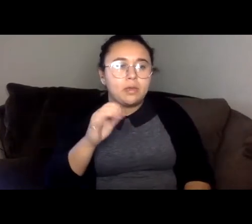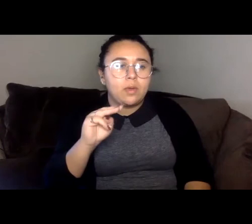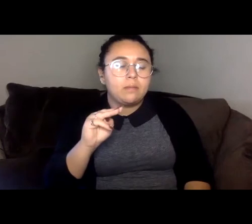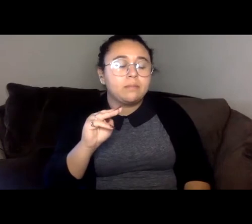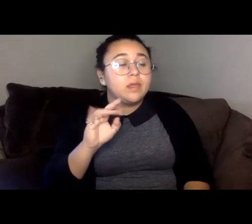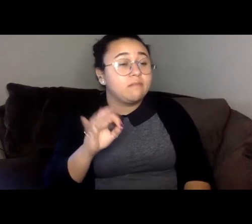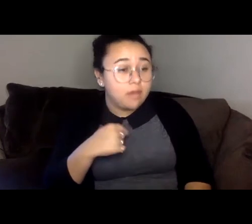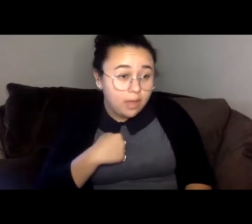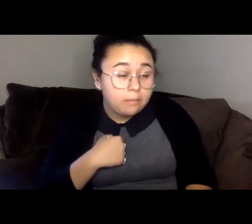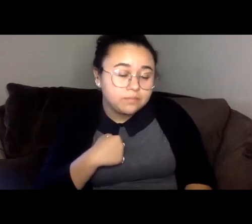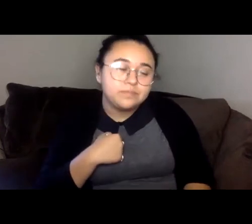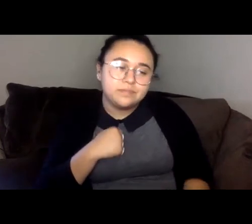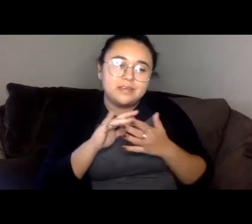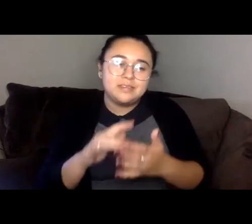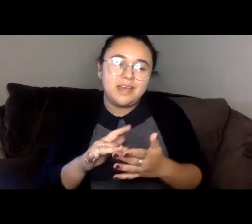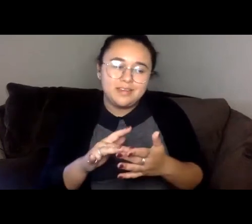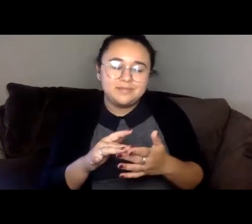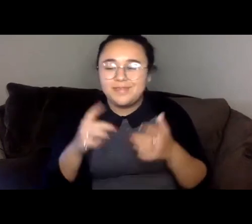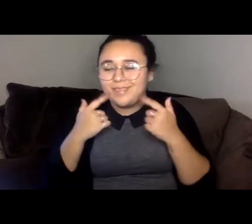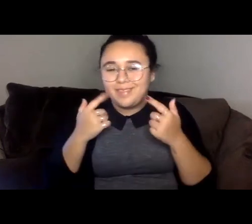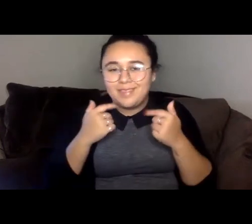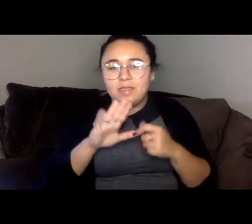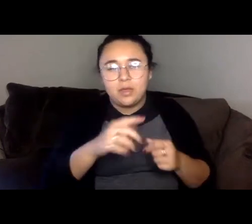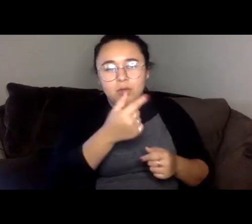They make it thick fishy and fragrant.